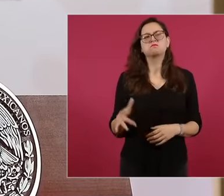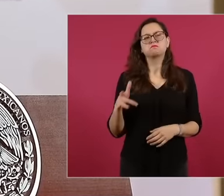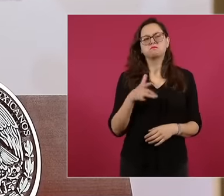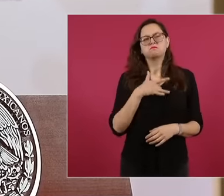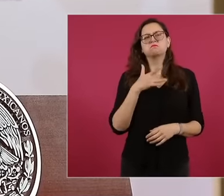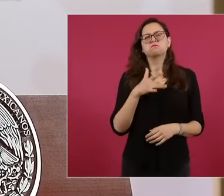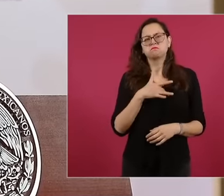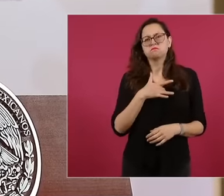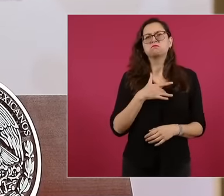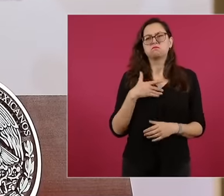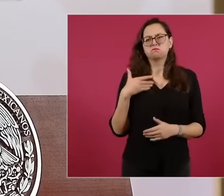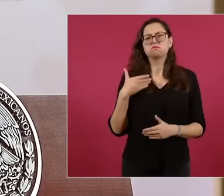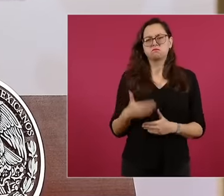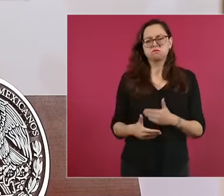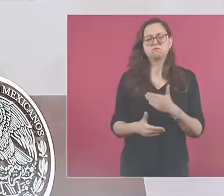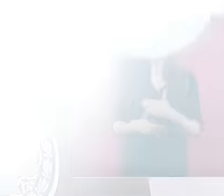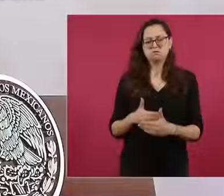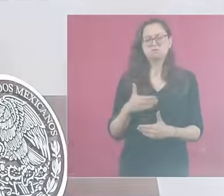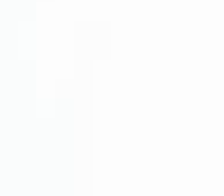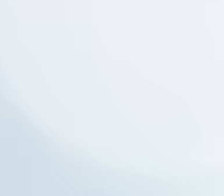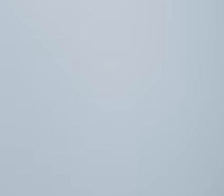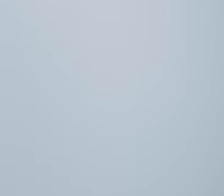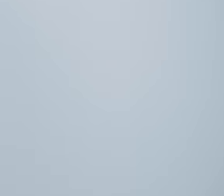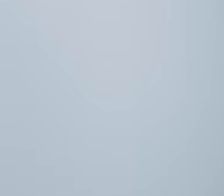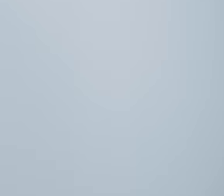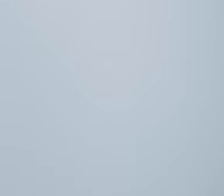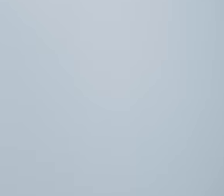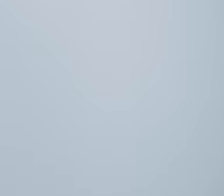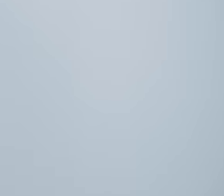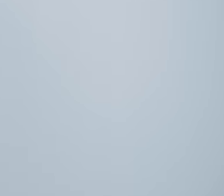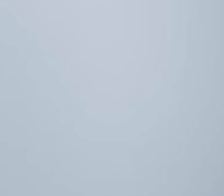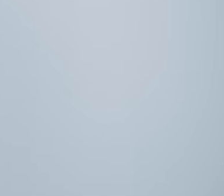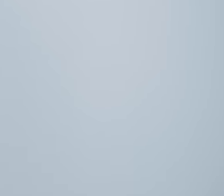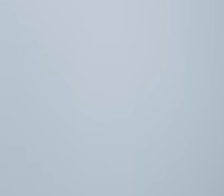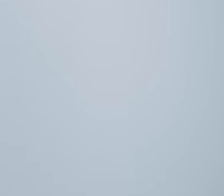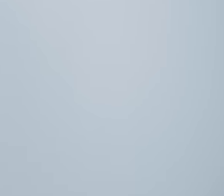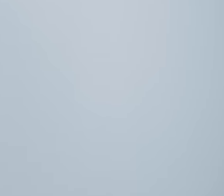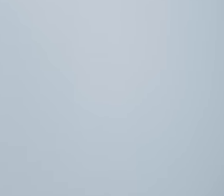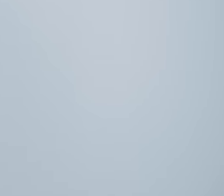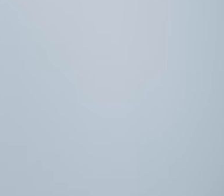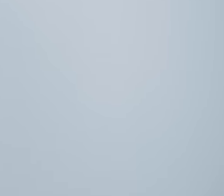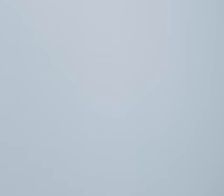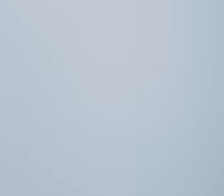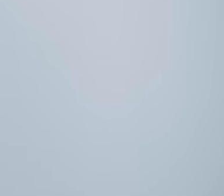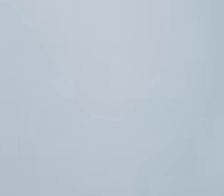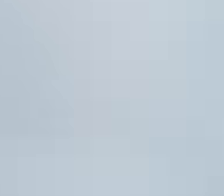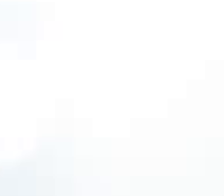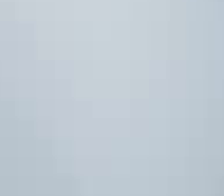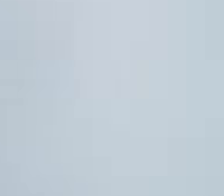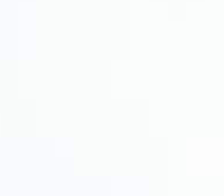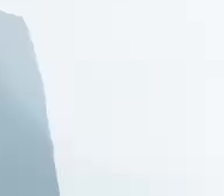reveals how Televisa and other television stations closed the door on him when